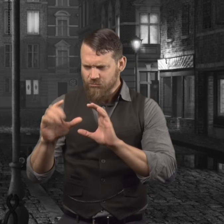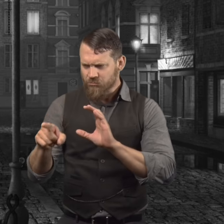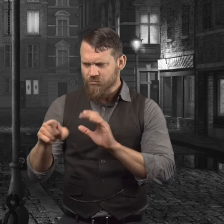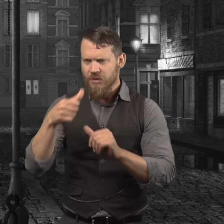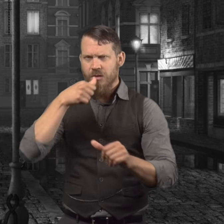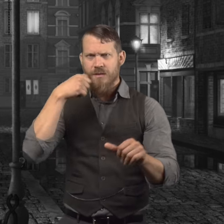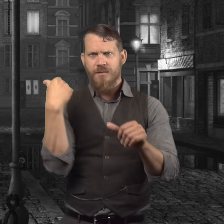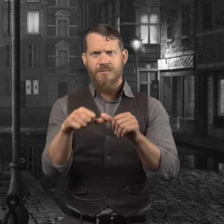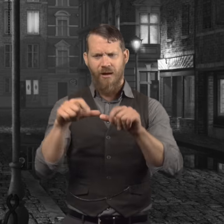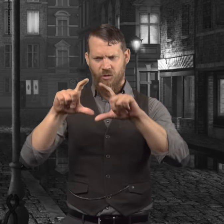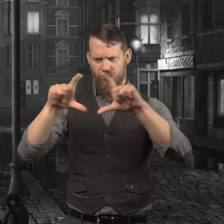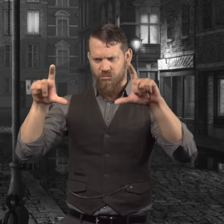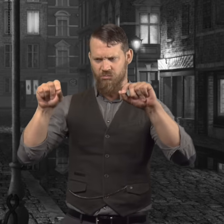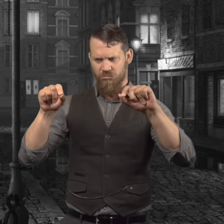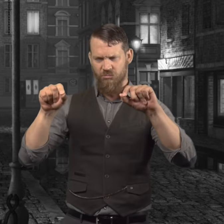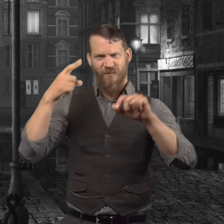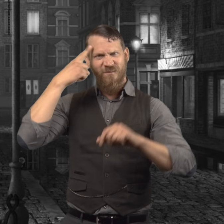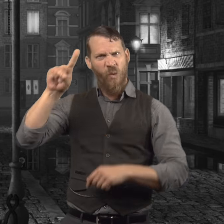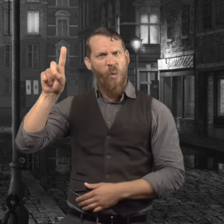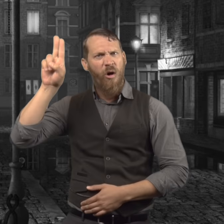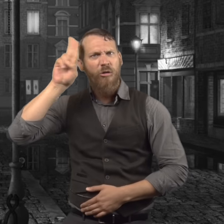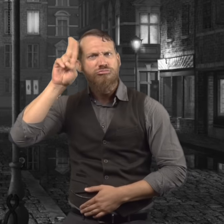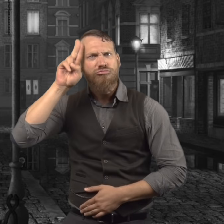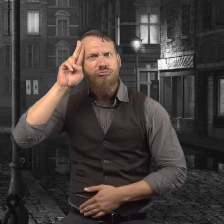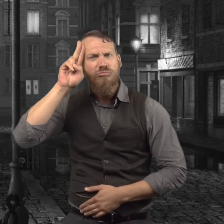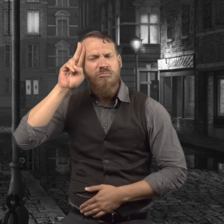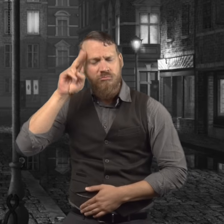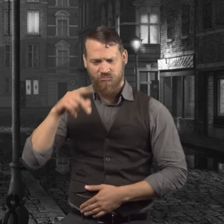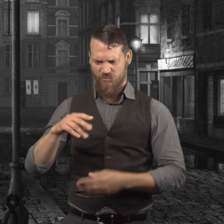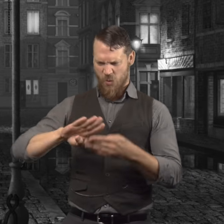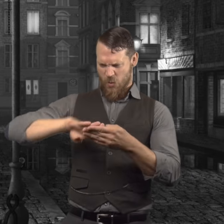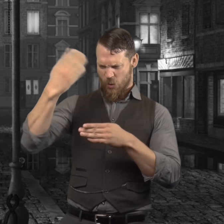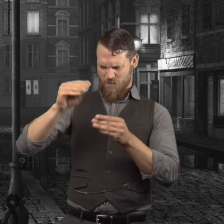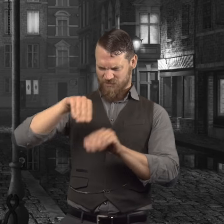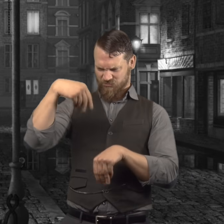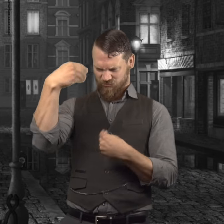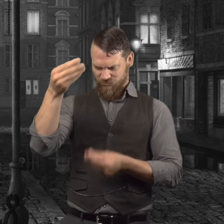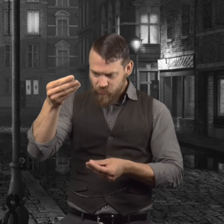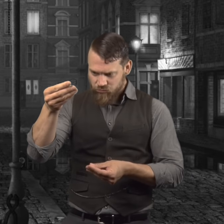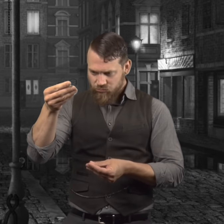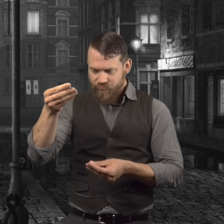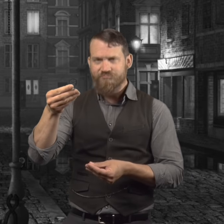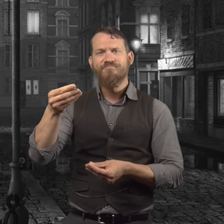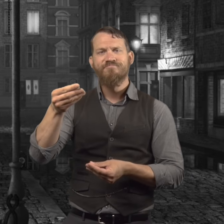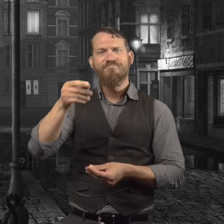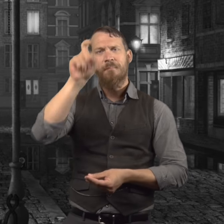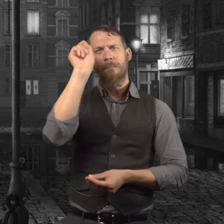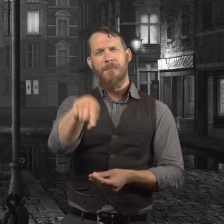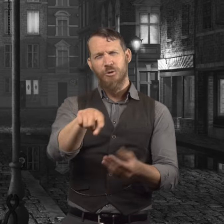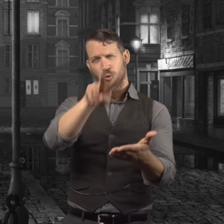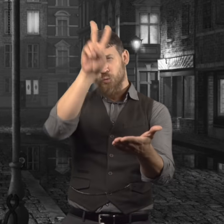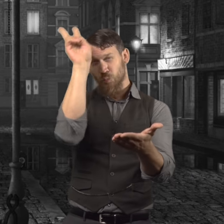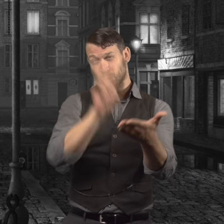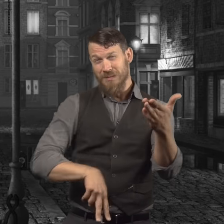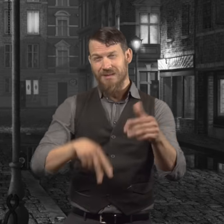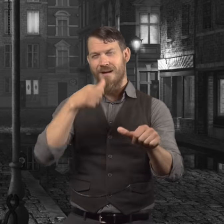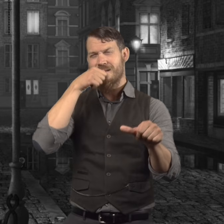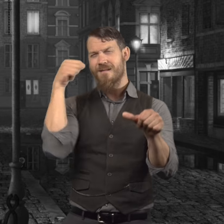Upon looking, they noticed an envelope for Mr. Utterson. They opened the envelope, read the letter that said,